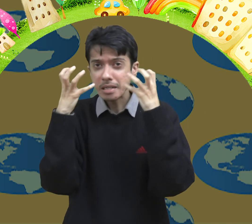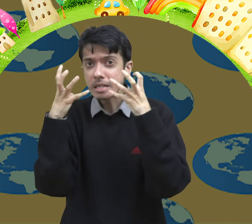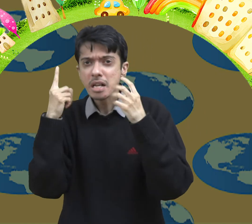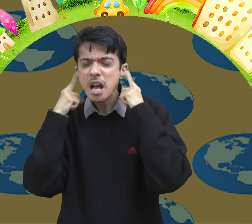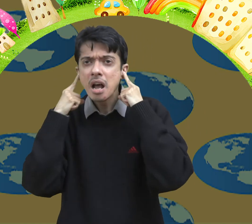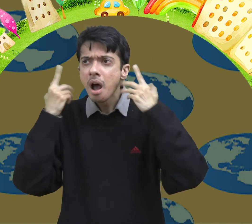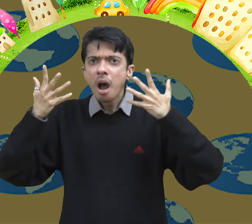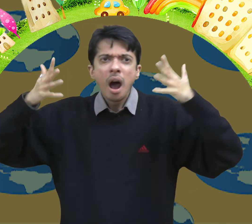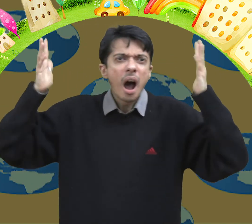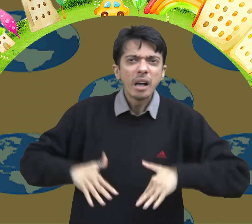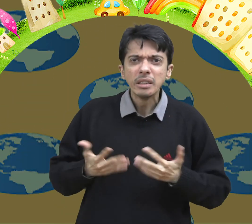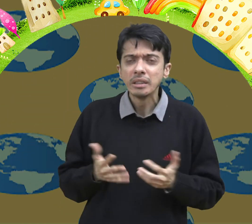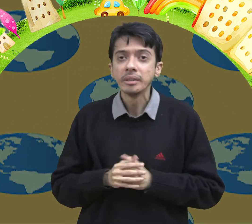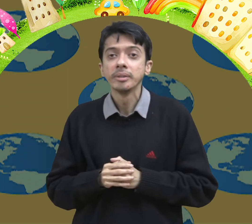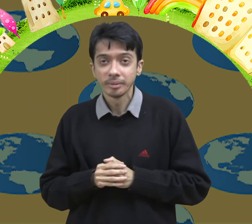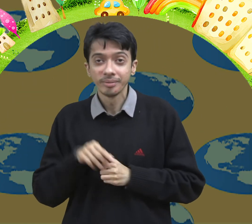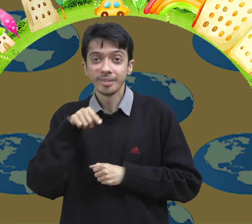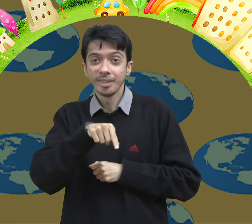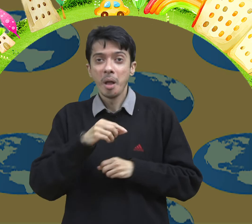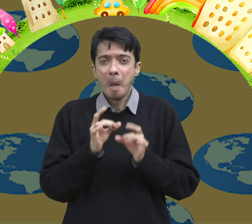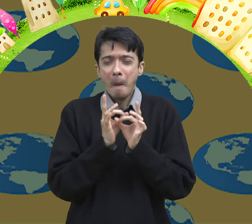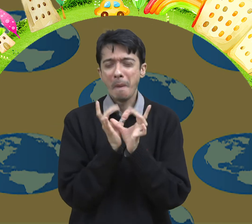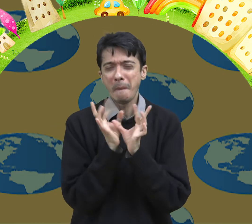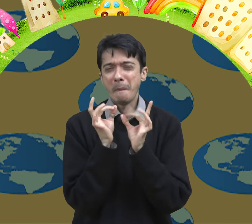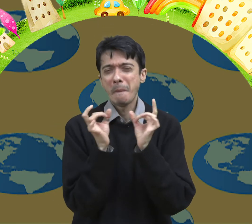What causes noise pollution?